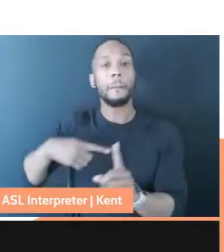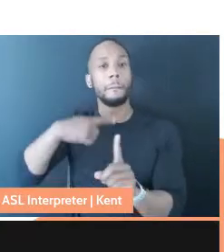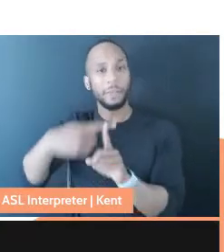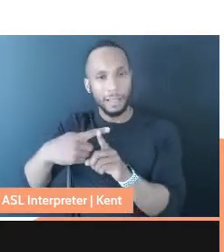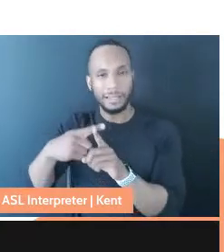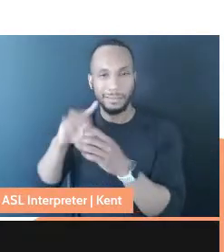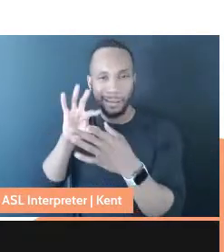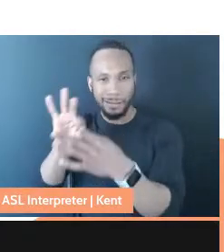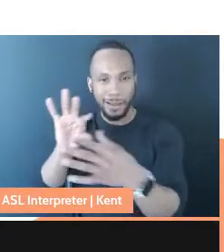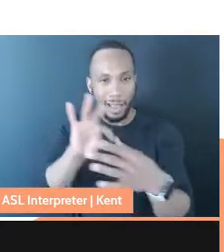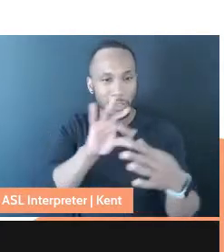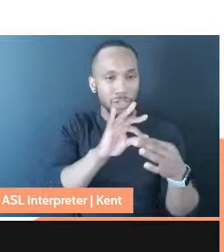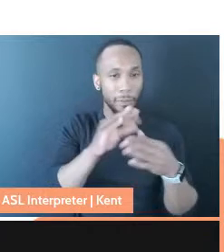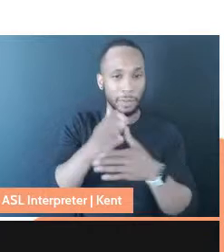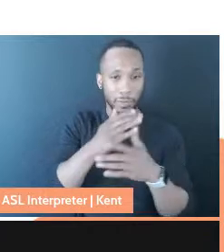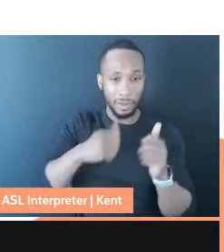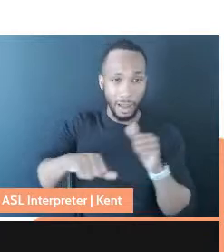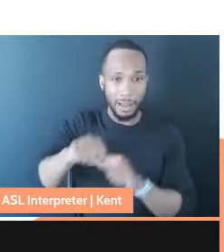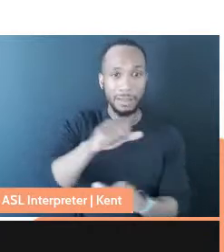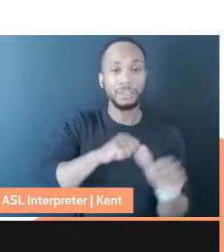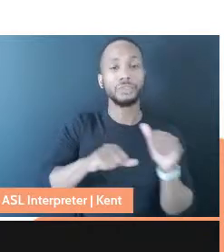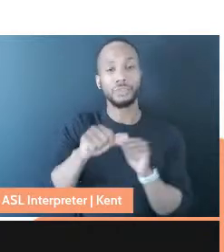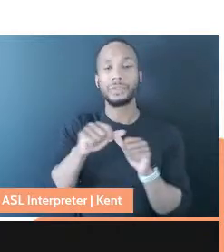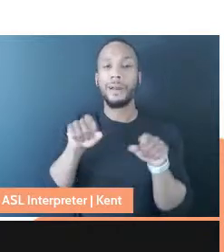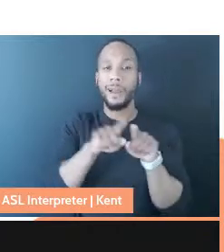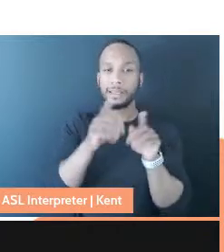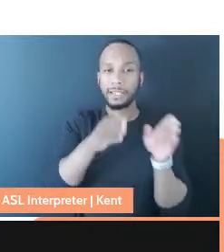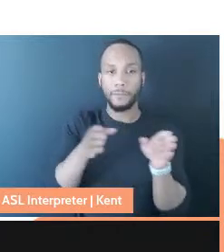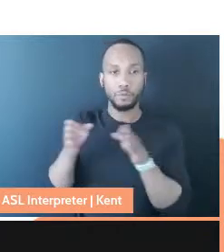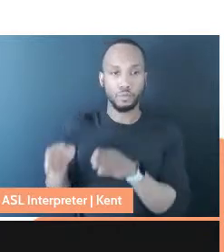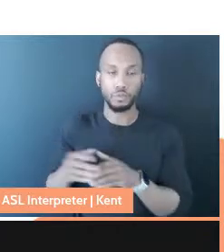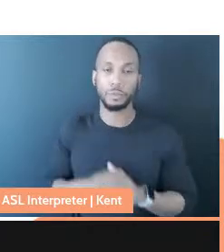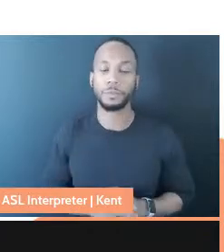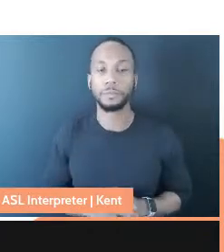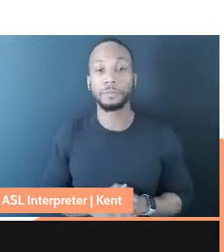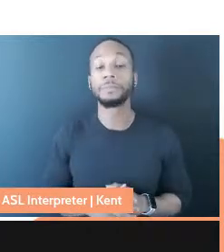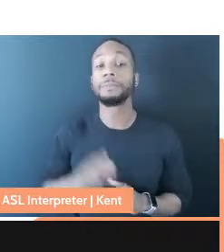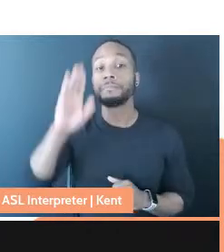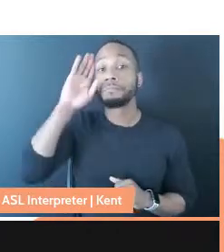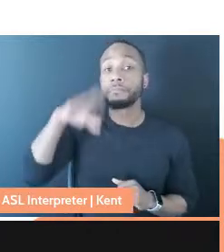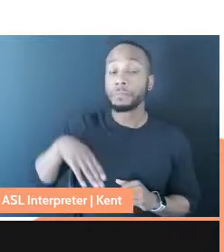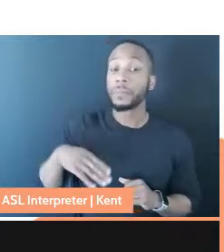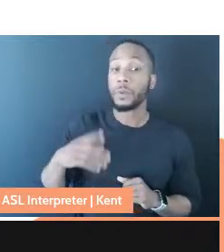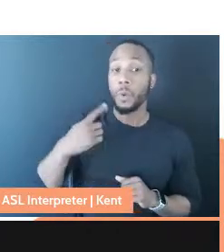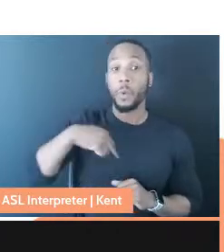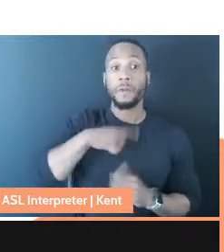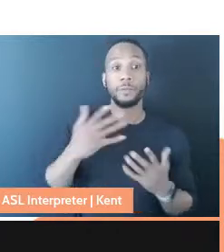we have between us relationally as individuals. We know from our work at the institute that